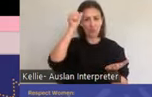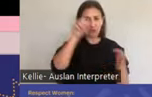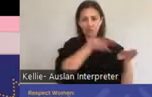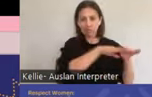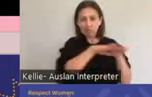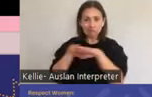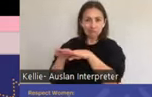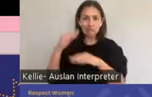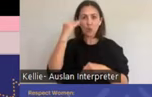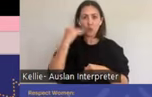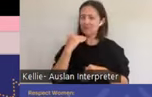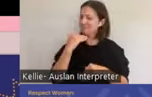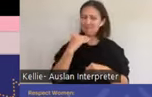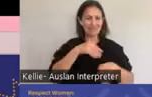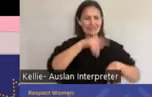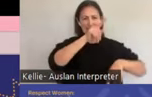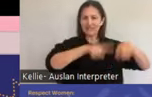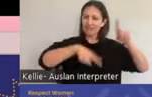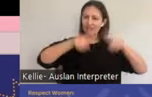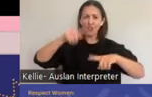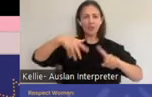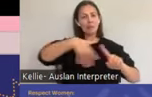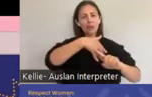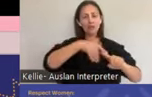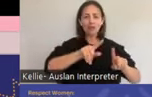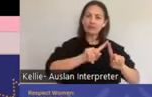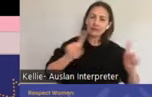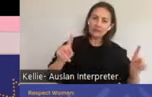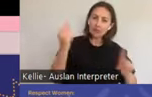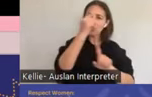of needs, circumstances and aspirations that affect their lives and their health.